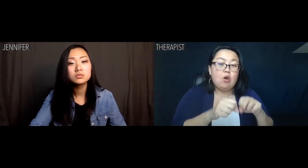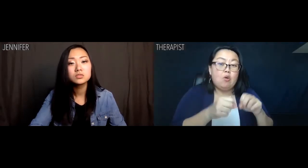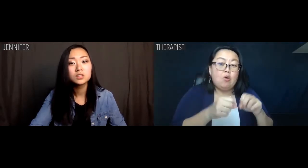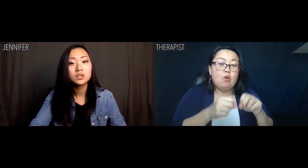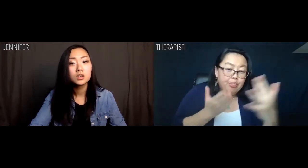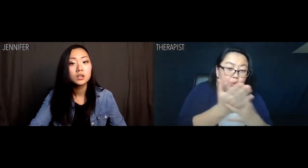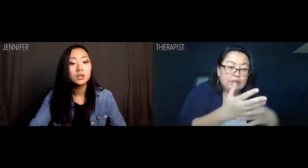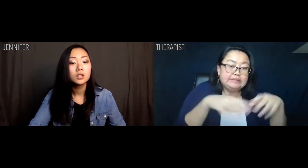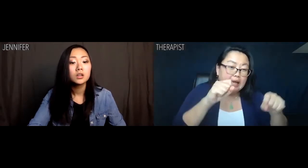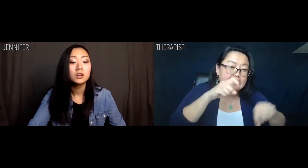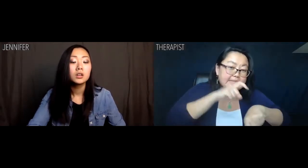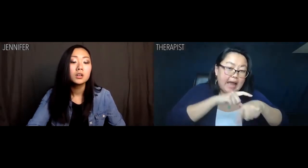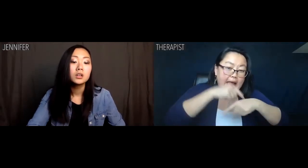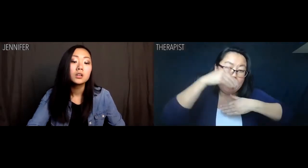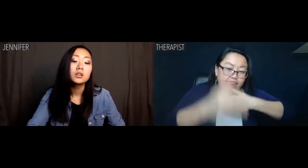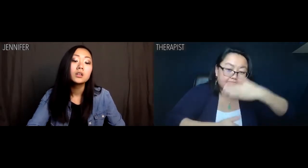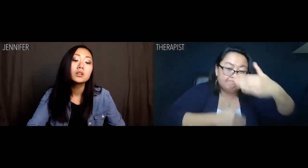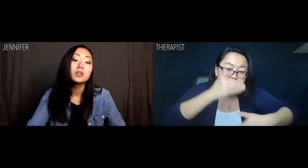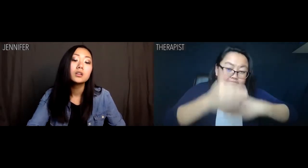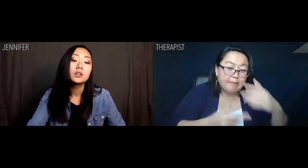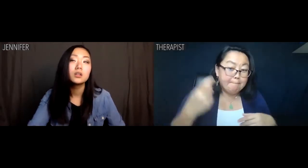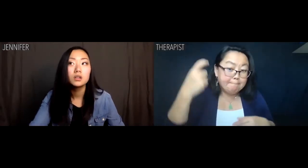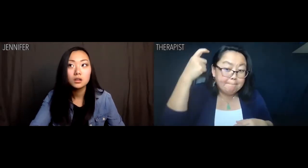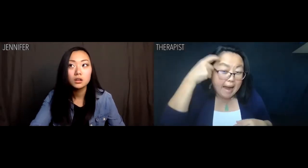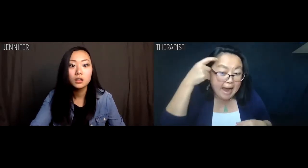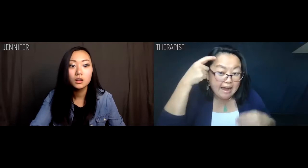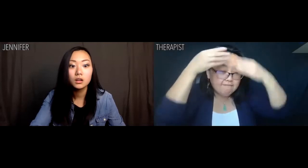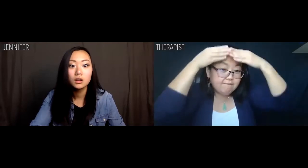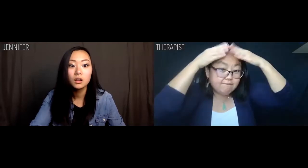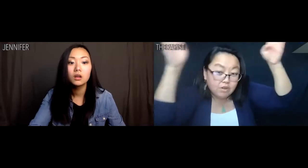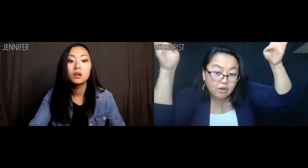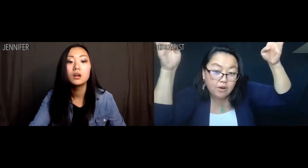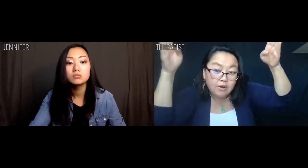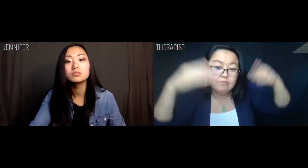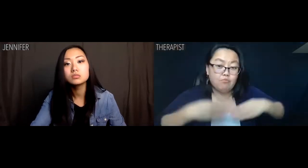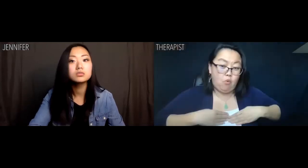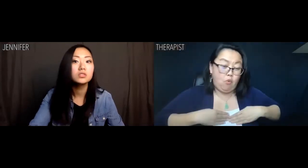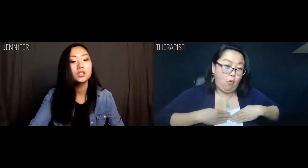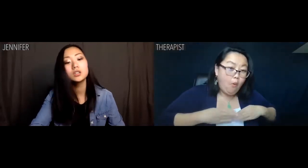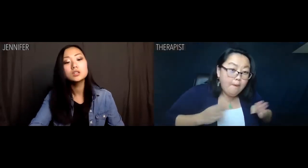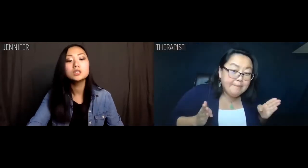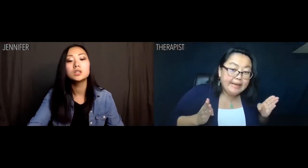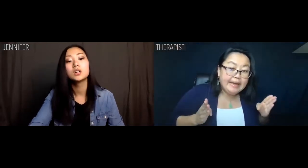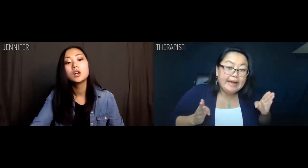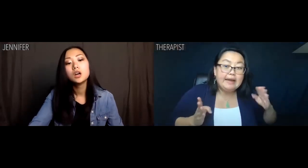A breakthrough takes mindfulness, openness,